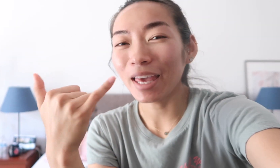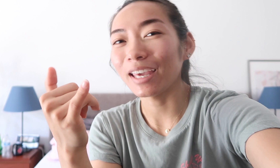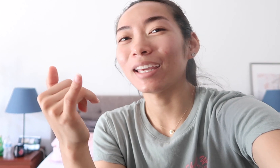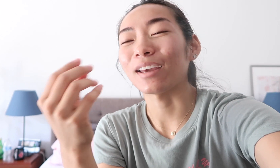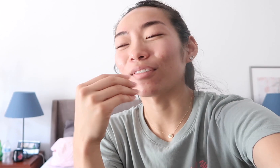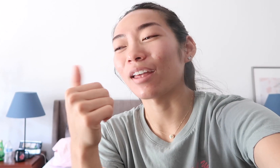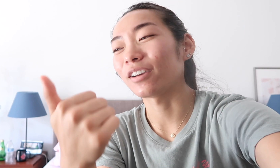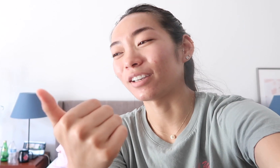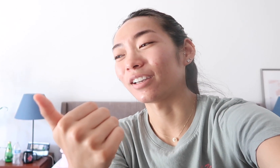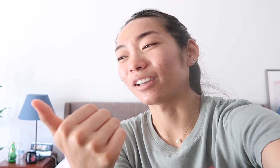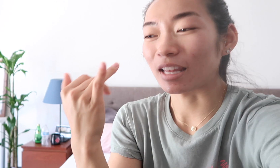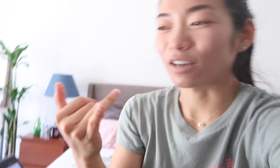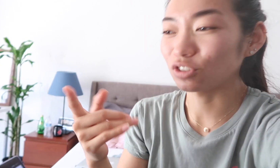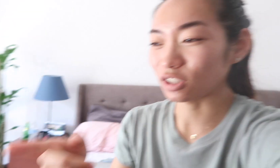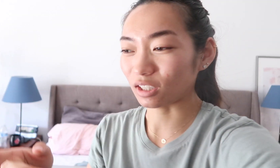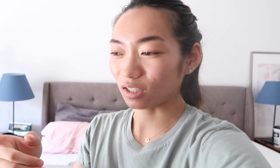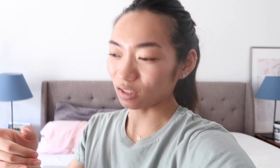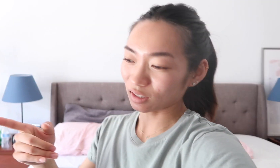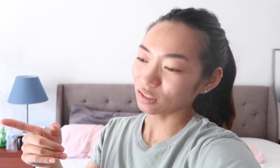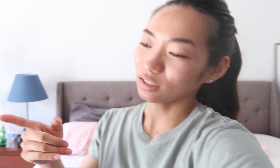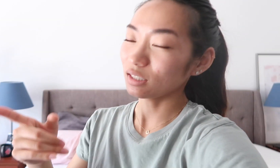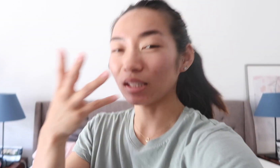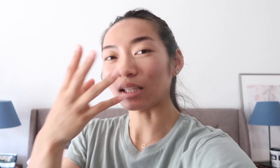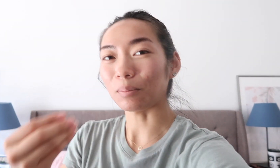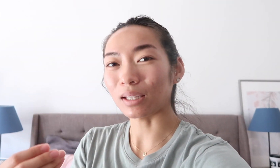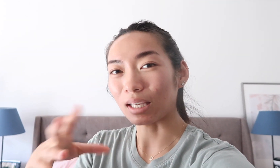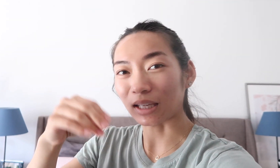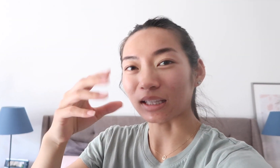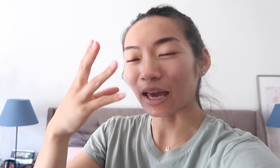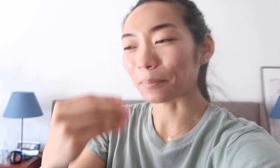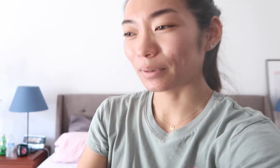played, I fed her. Now she is sleeping taking a nap